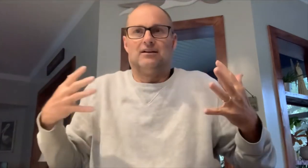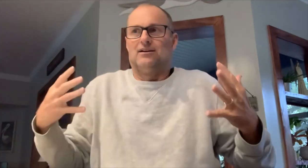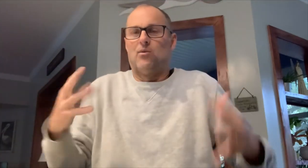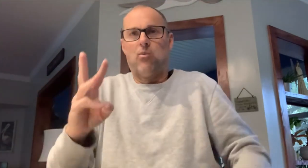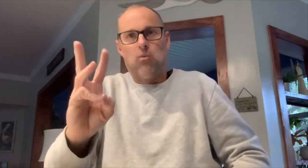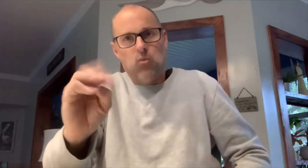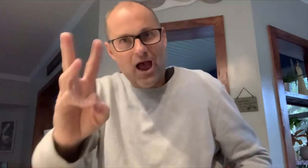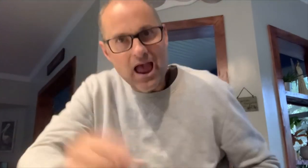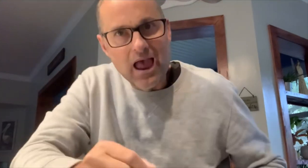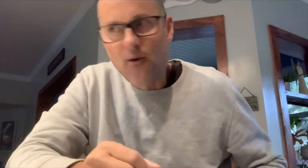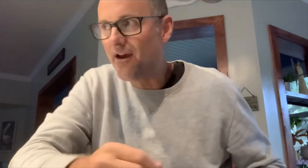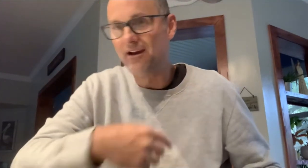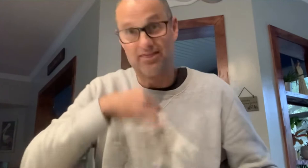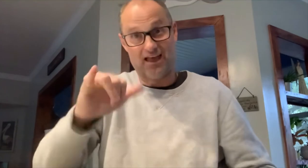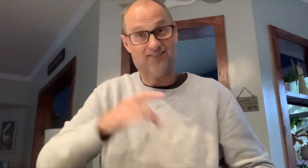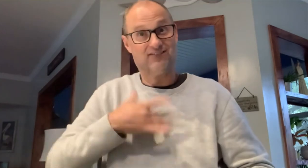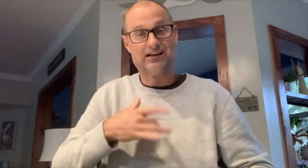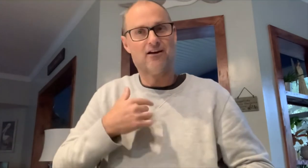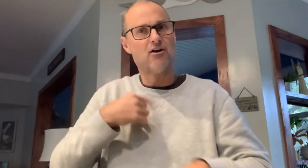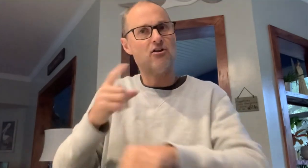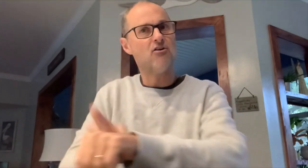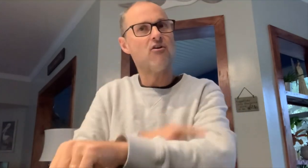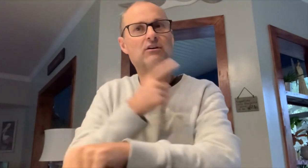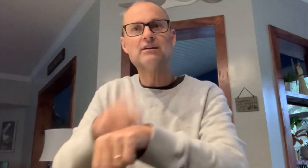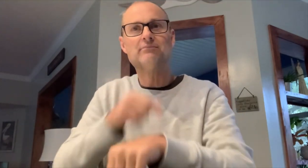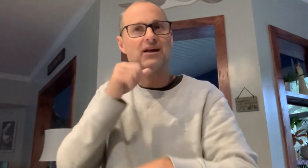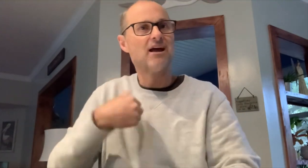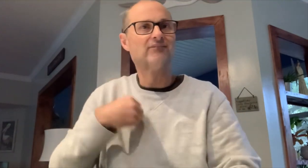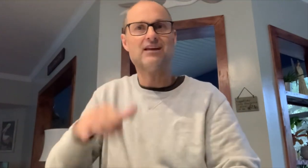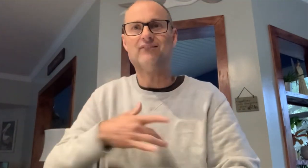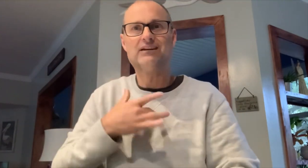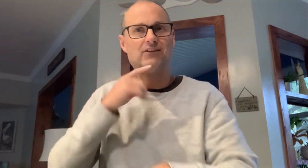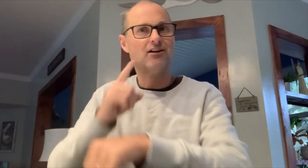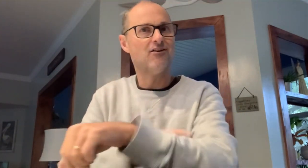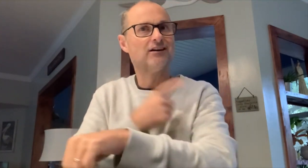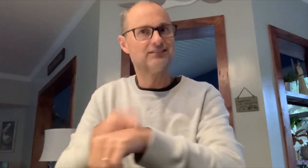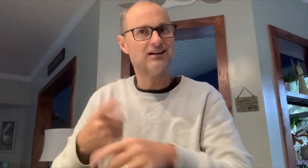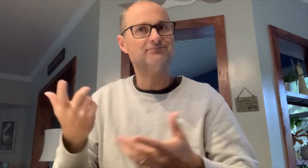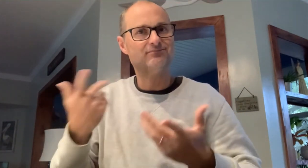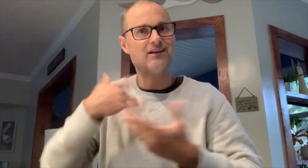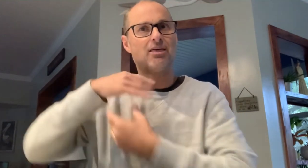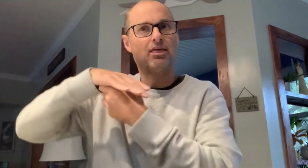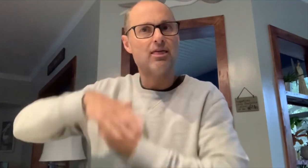Wow! That was a feeling I hadn’t felt in a LONG time.